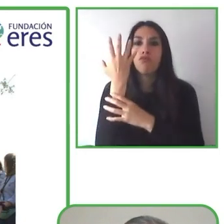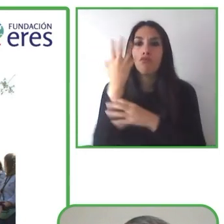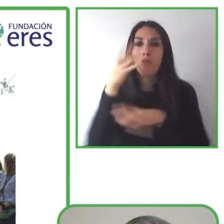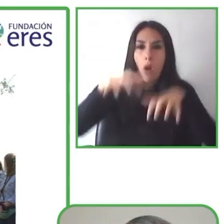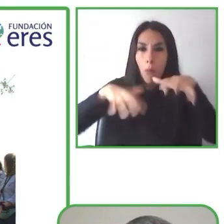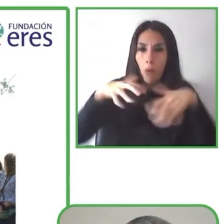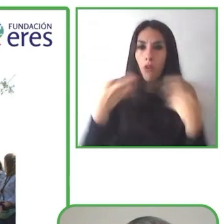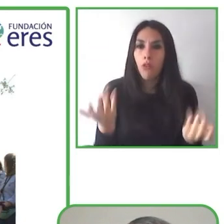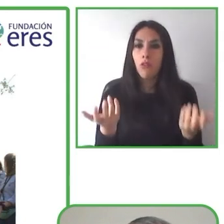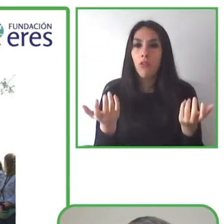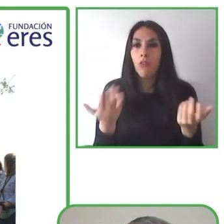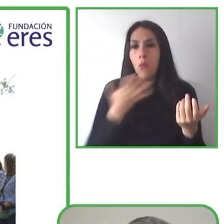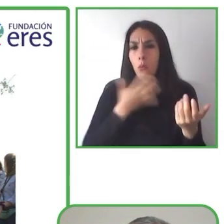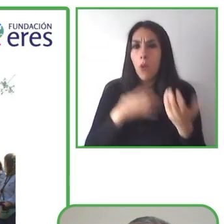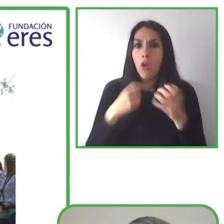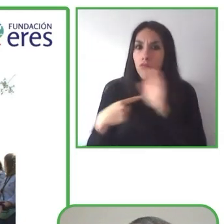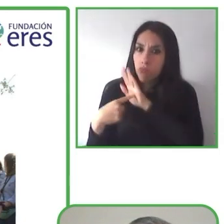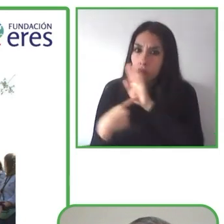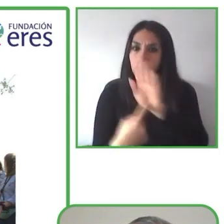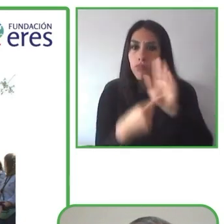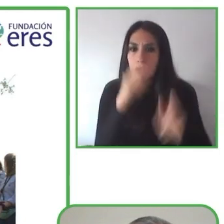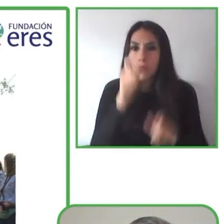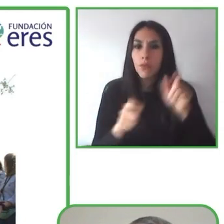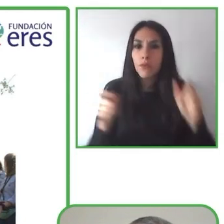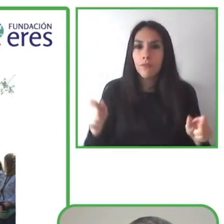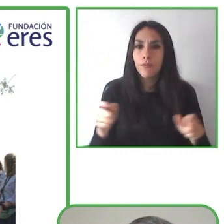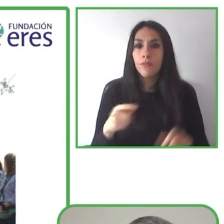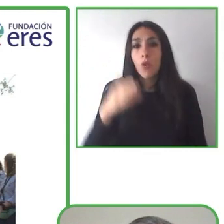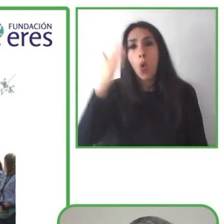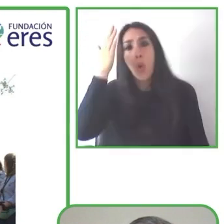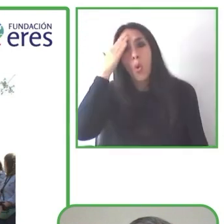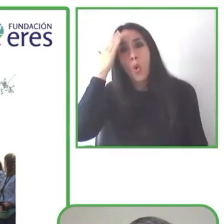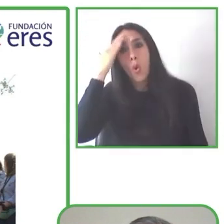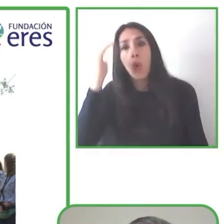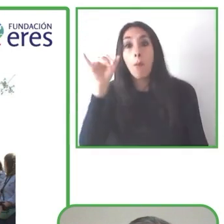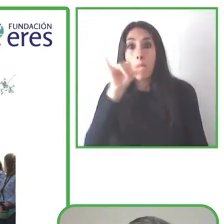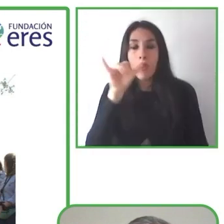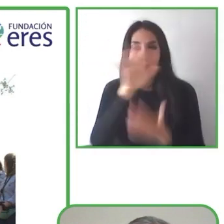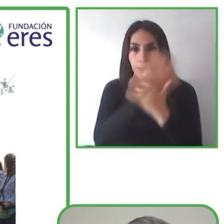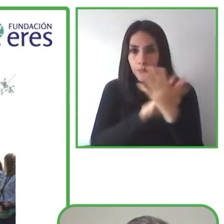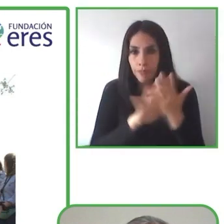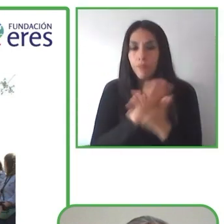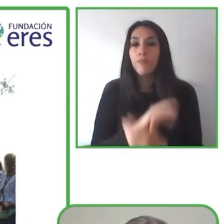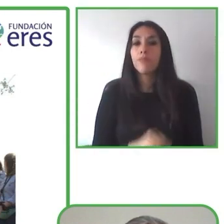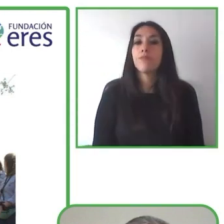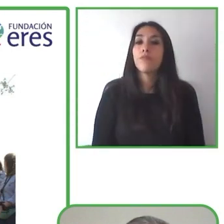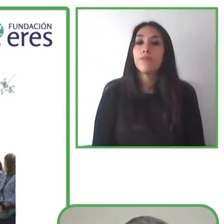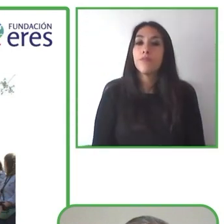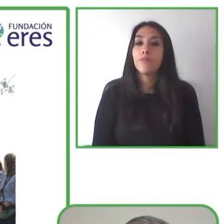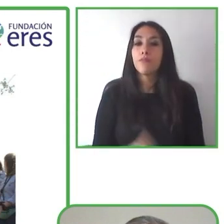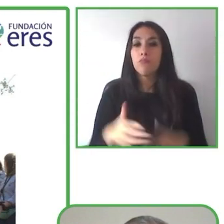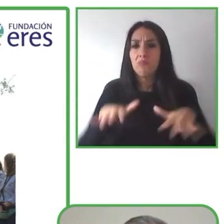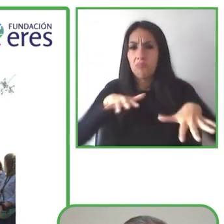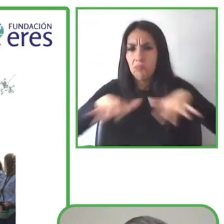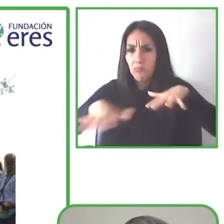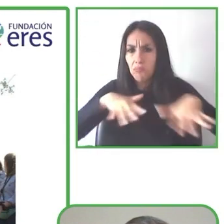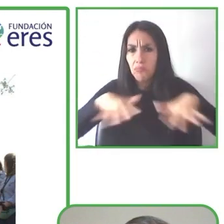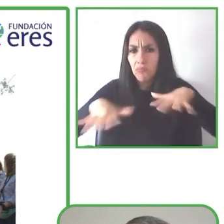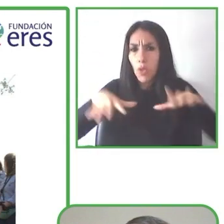and also the cultural, geographical and climate aspects of these trails. It is an activity where everyone is involved,